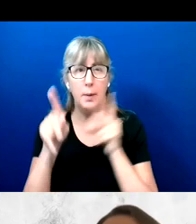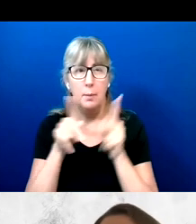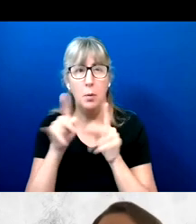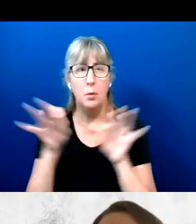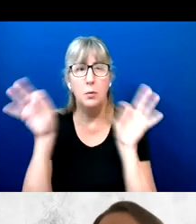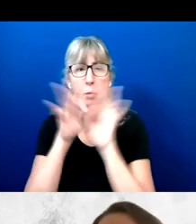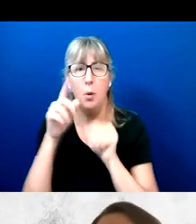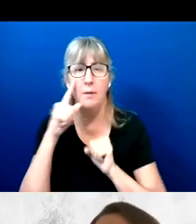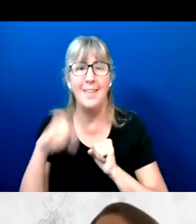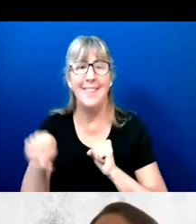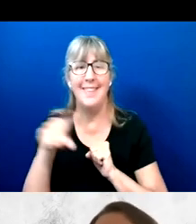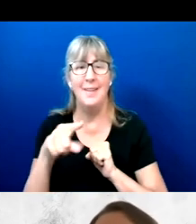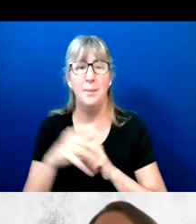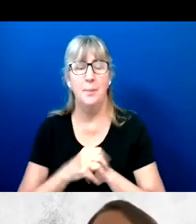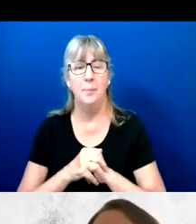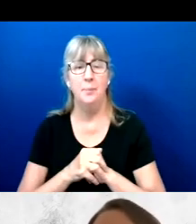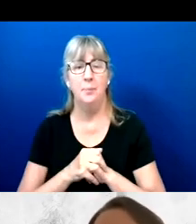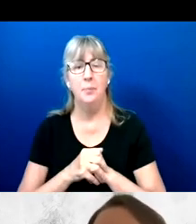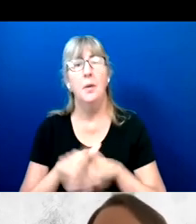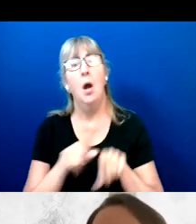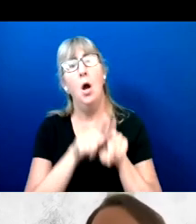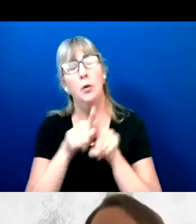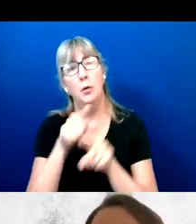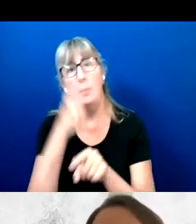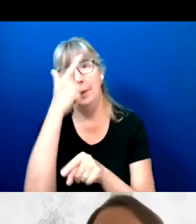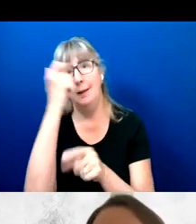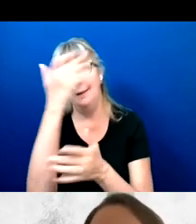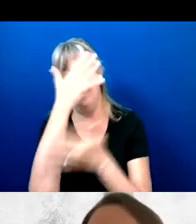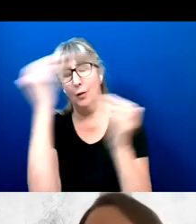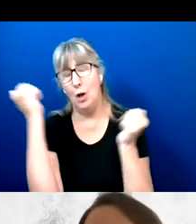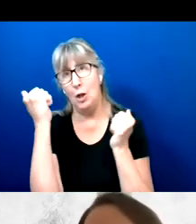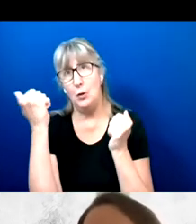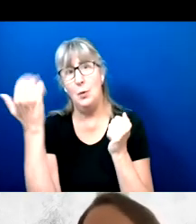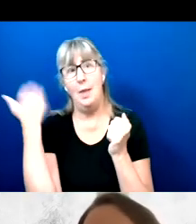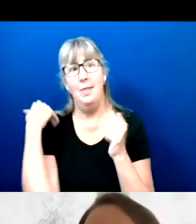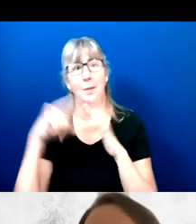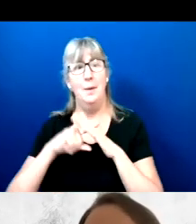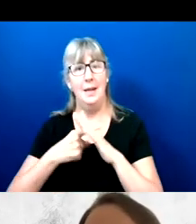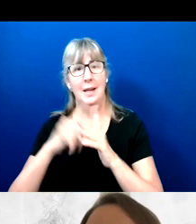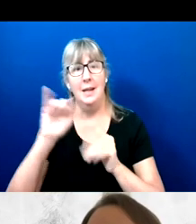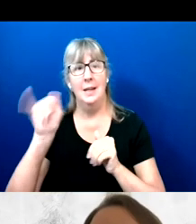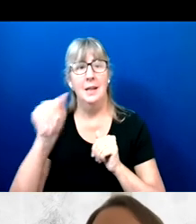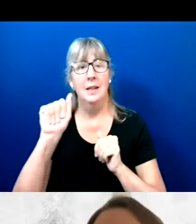And I forgot to put this at the top. Jack Rosen, he/him pronouns.